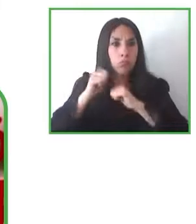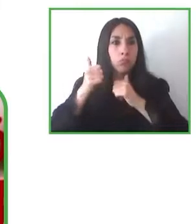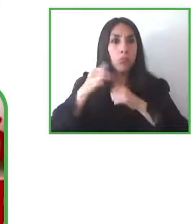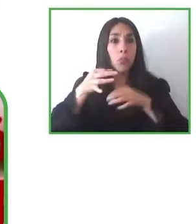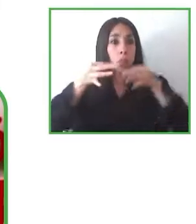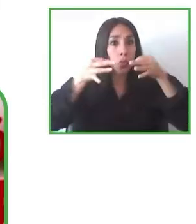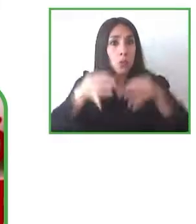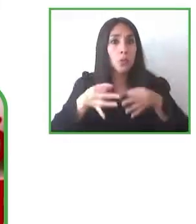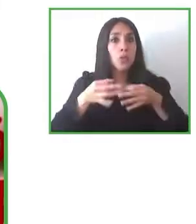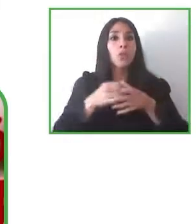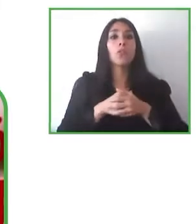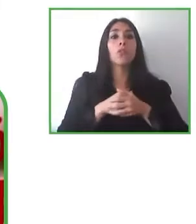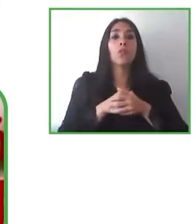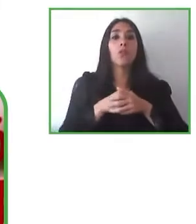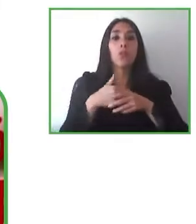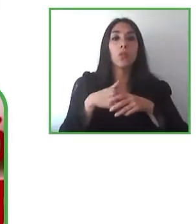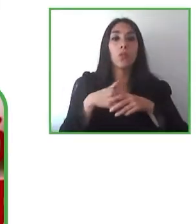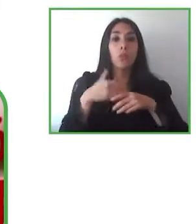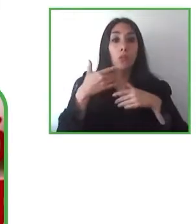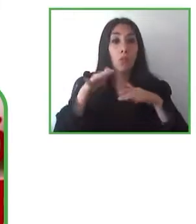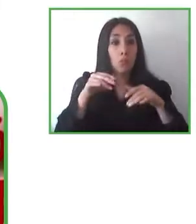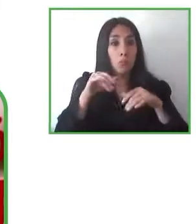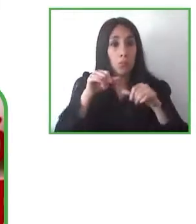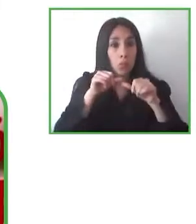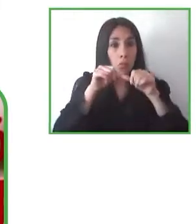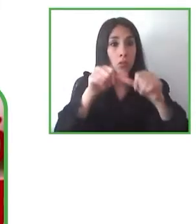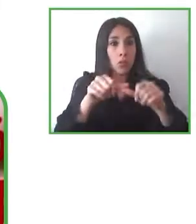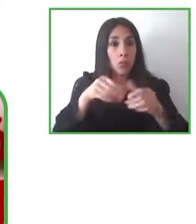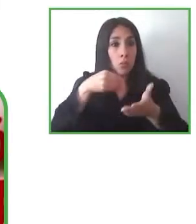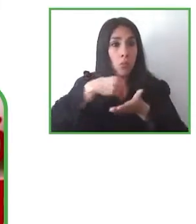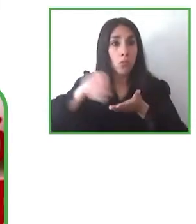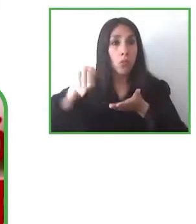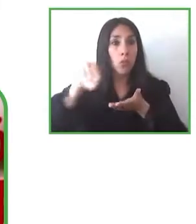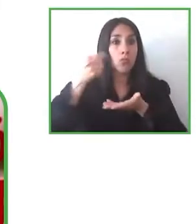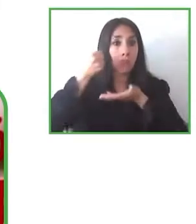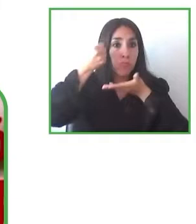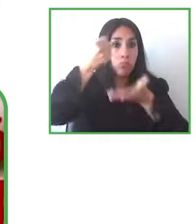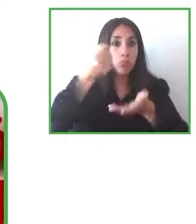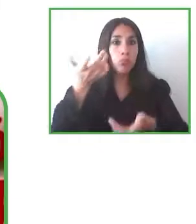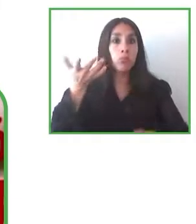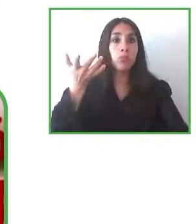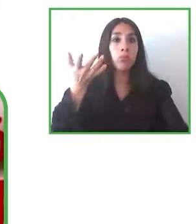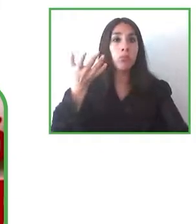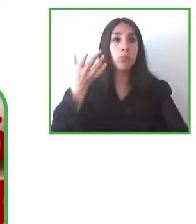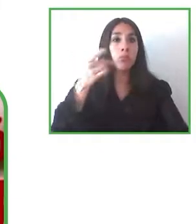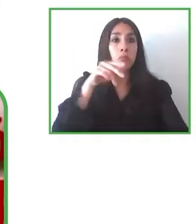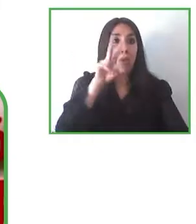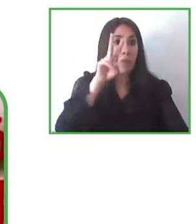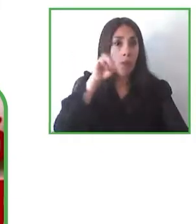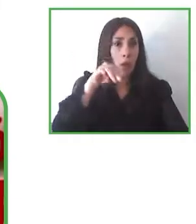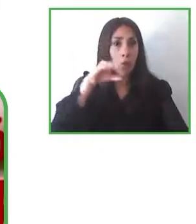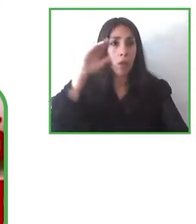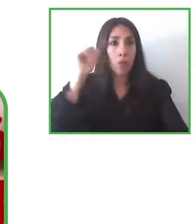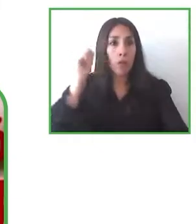the financial sustainability of VEM CA because we don't want the users to pay for